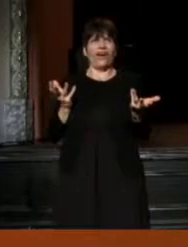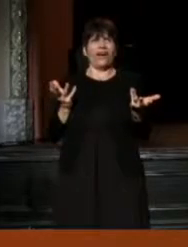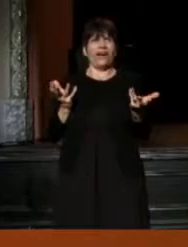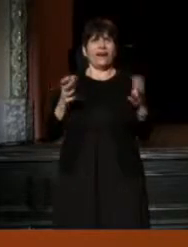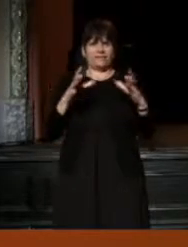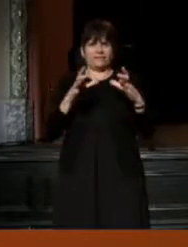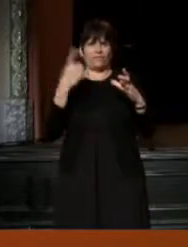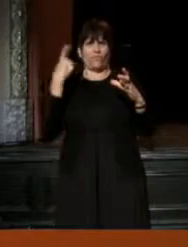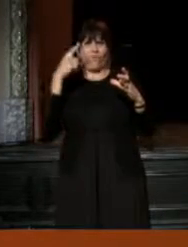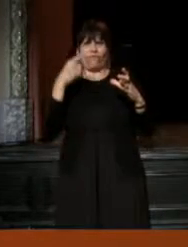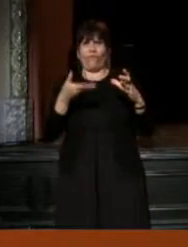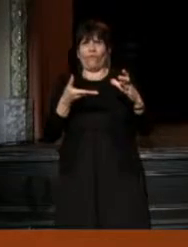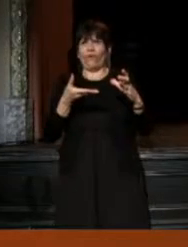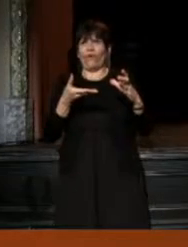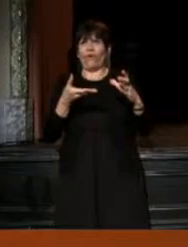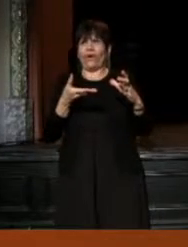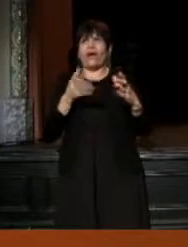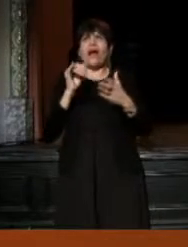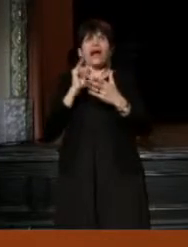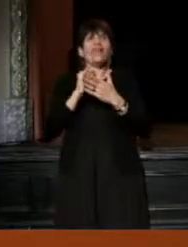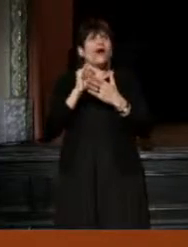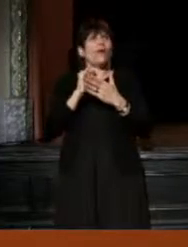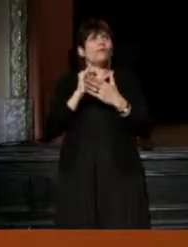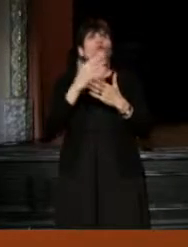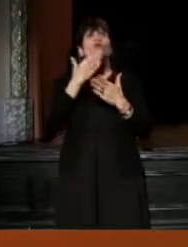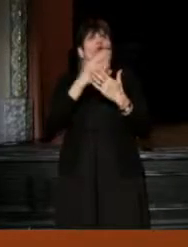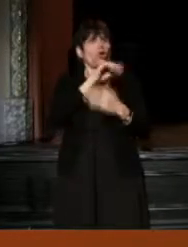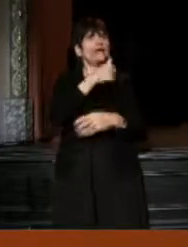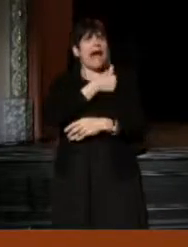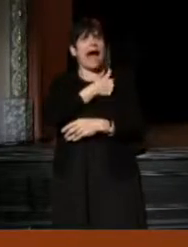And that was a good attitude for me to have